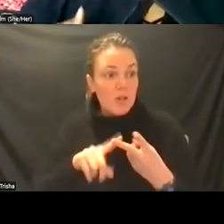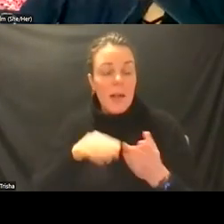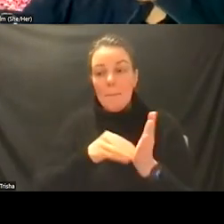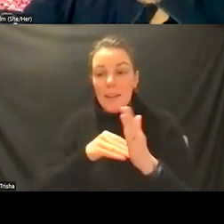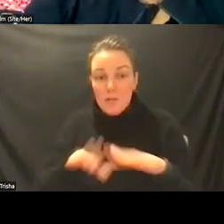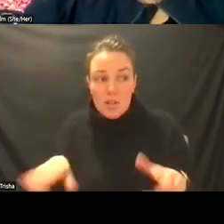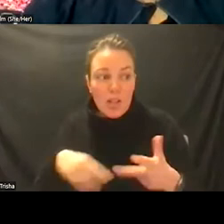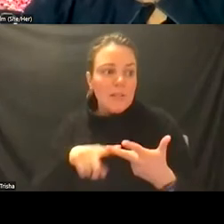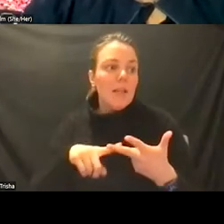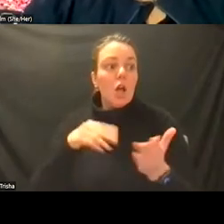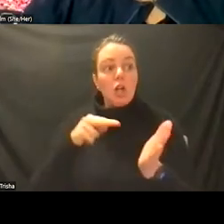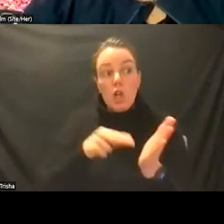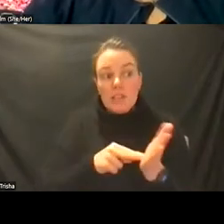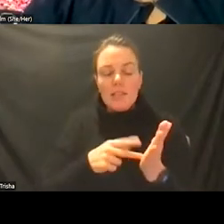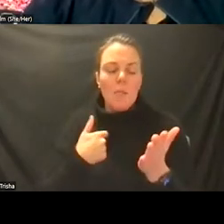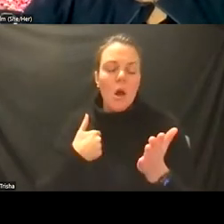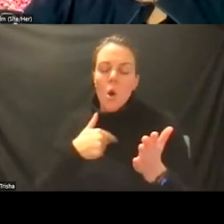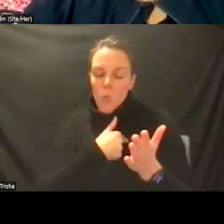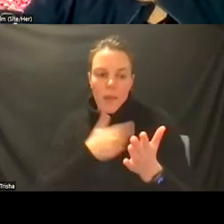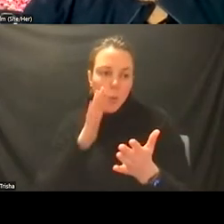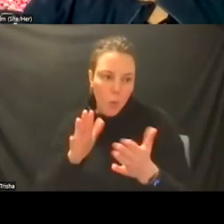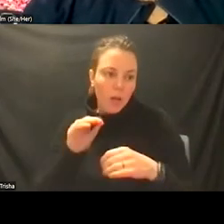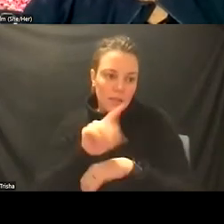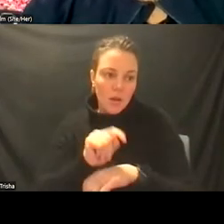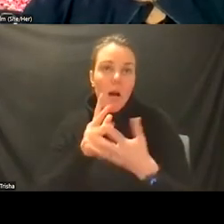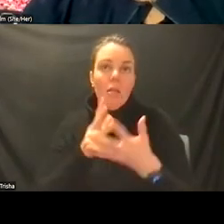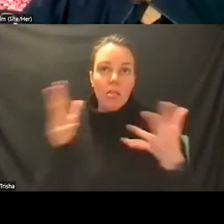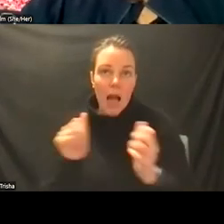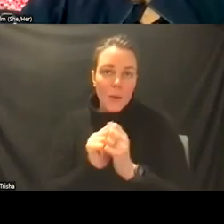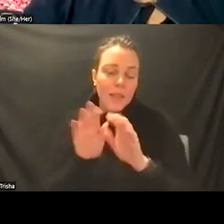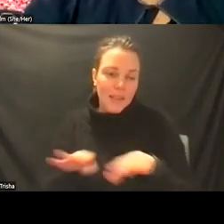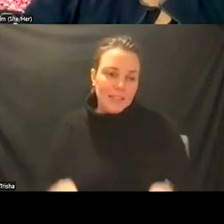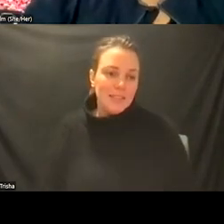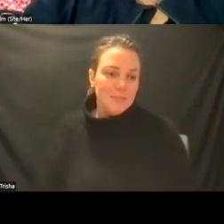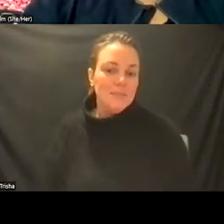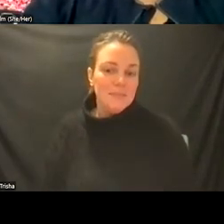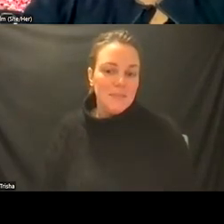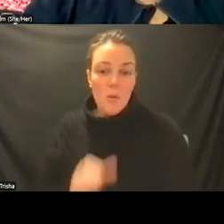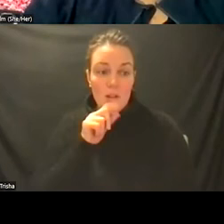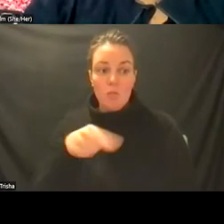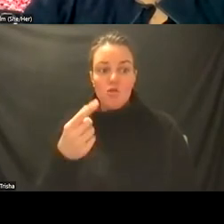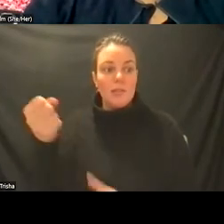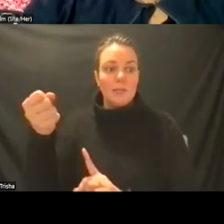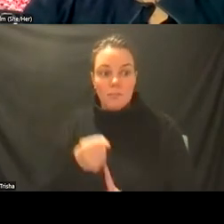we do a lot of consultation where kids are as opposed to just bringing them into the clinic so